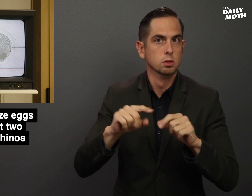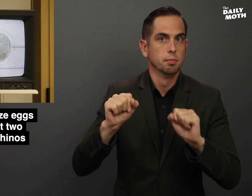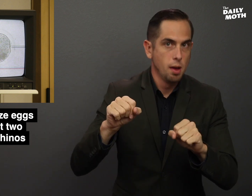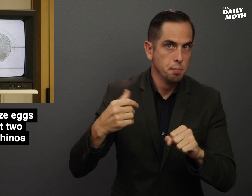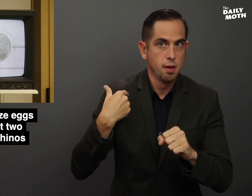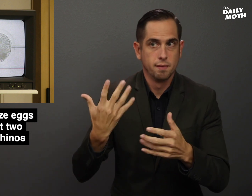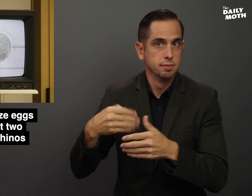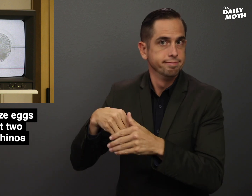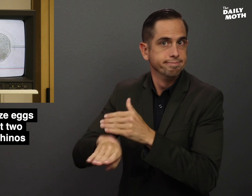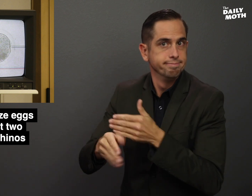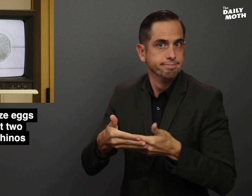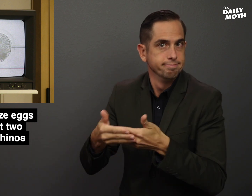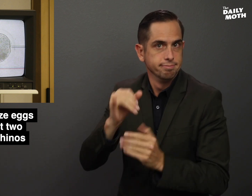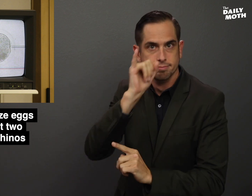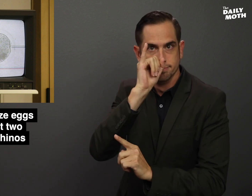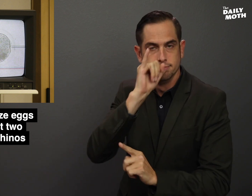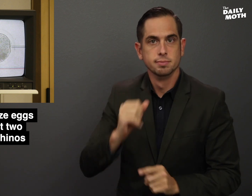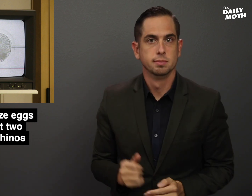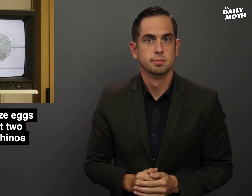to have offspring.